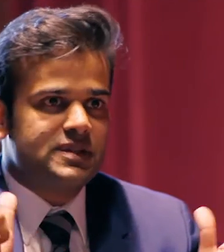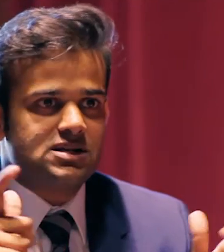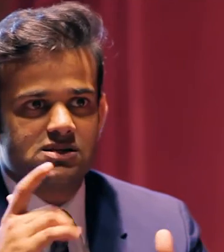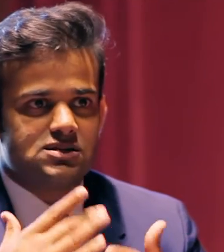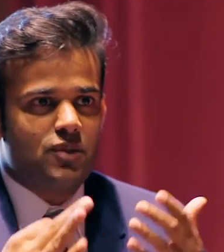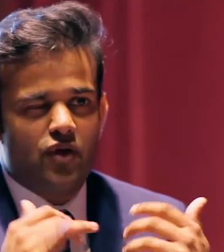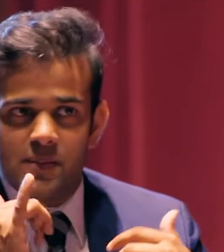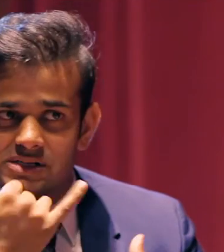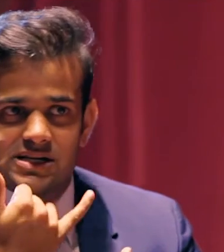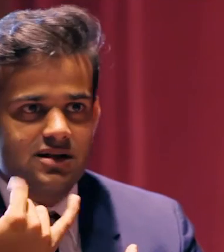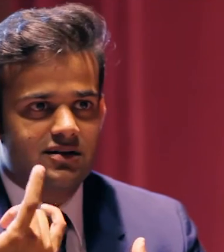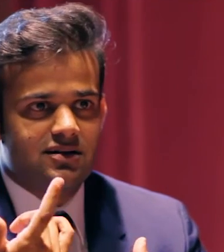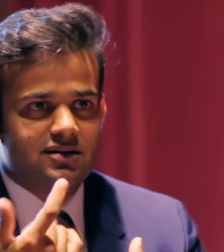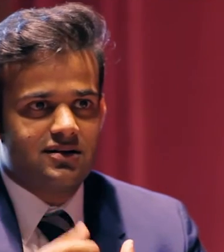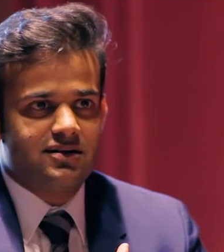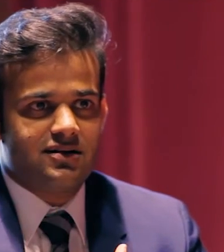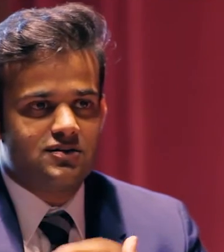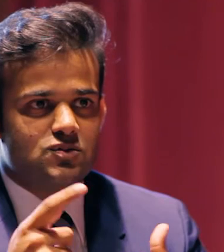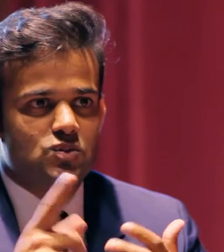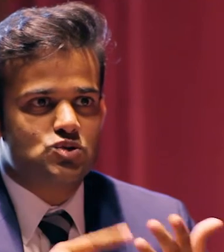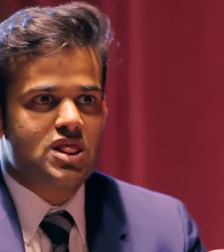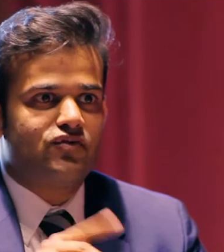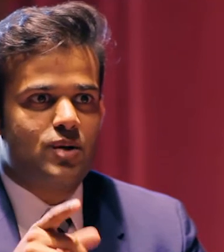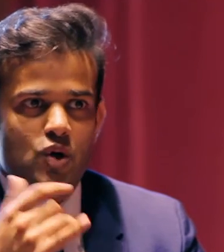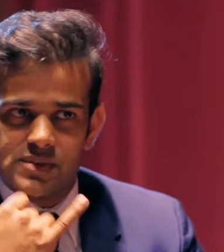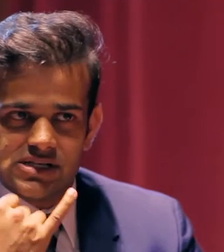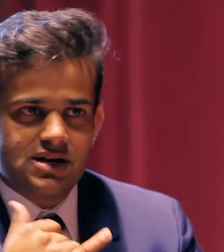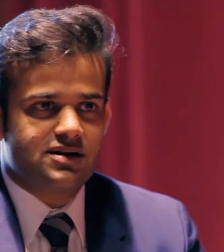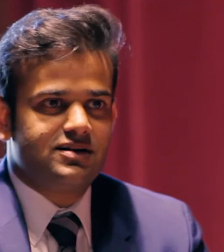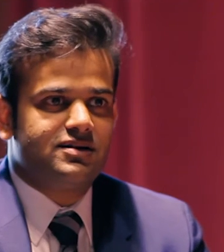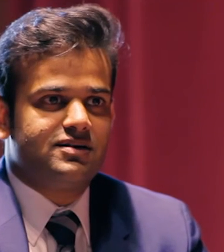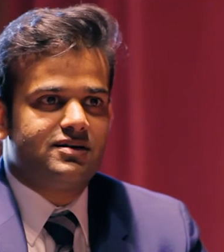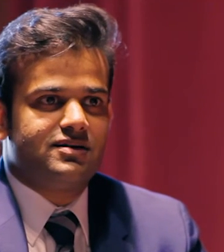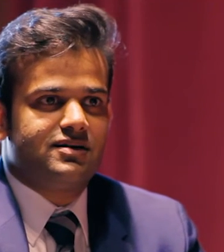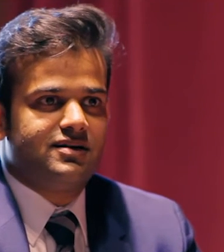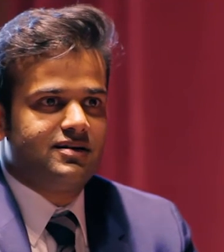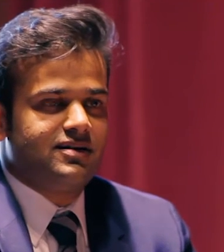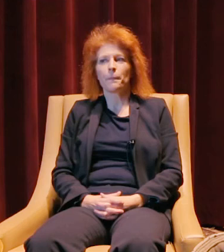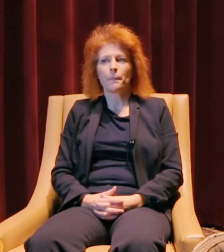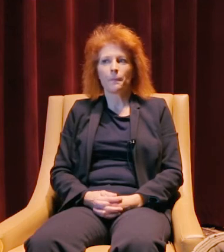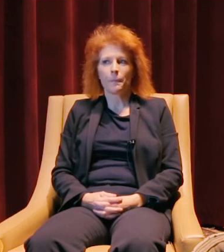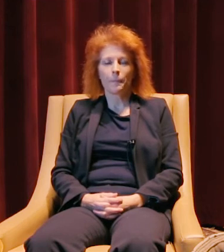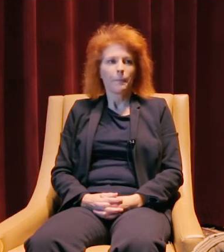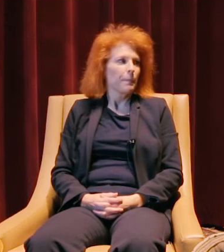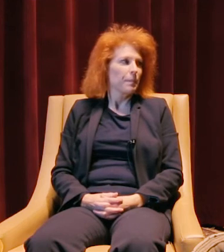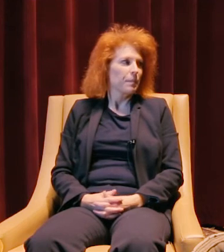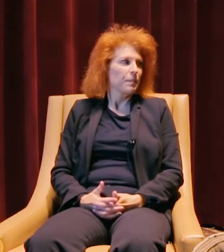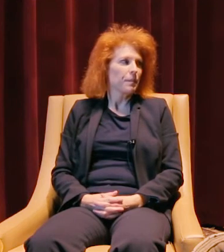Are there any big mistakes that you've made that you wanna share, that you've learned from?